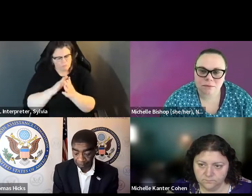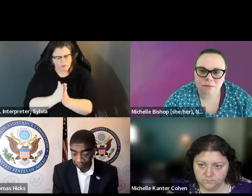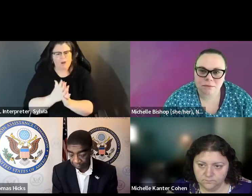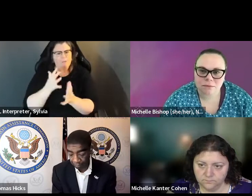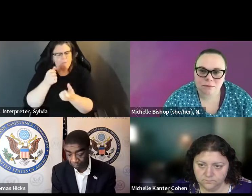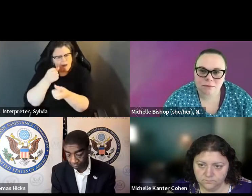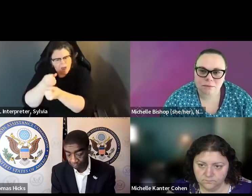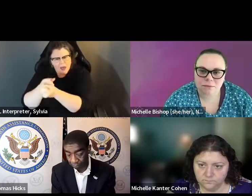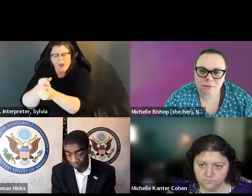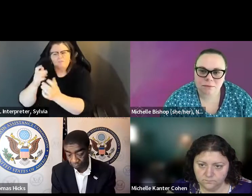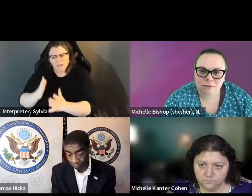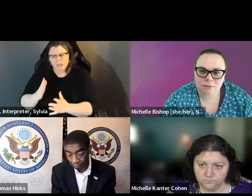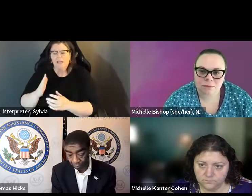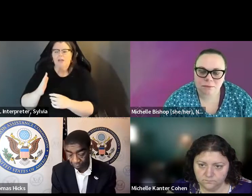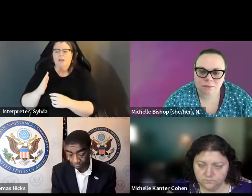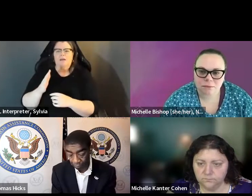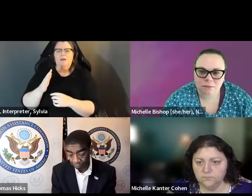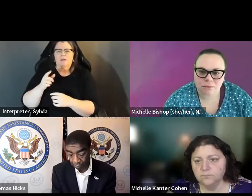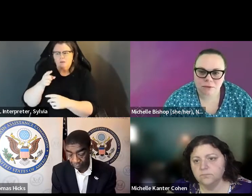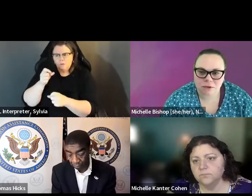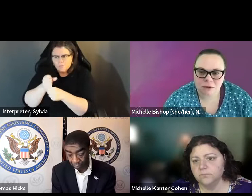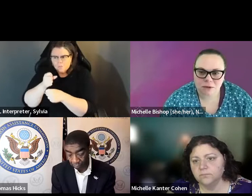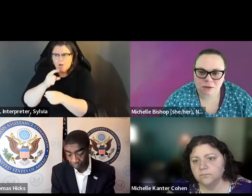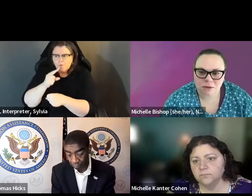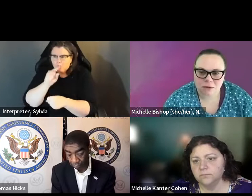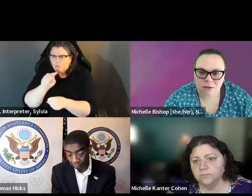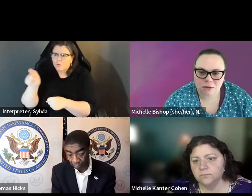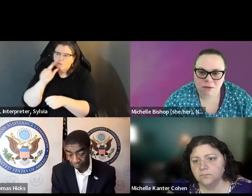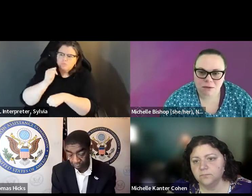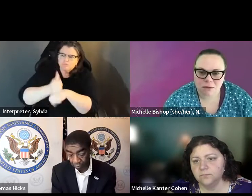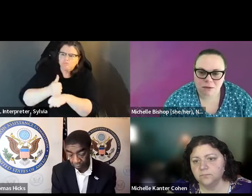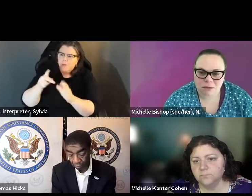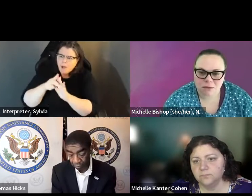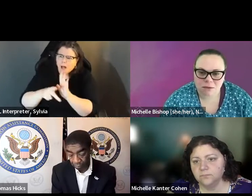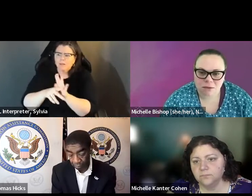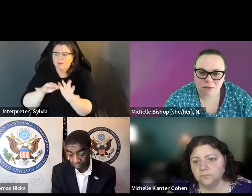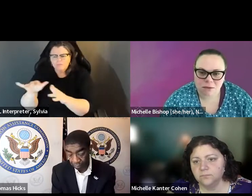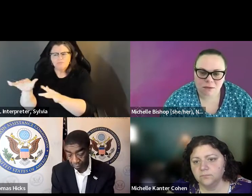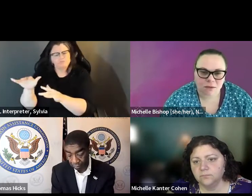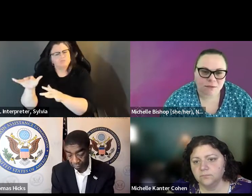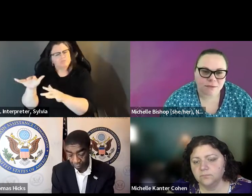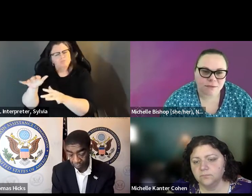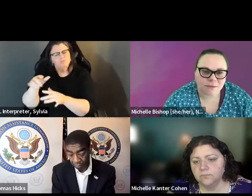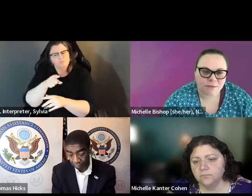to pay attention to them them , but really making sure they play that role. I think as advocates, coming on us, I think, is advocates coming on us to make sure they're doing their part, and educating voters. making sure they're doing their part of educating